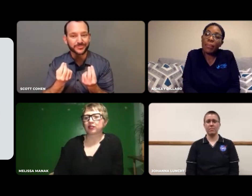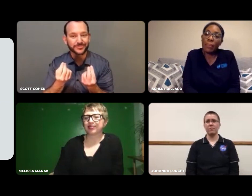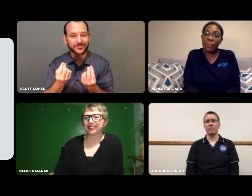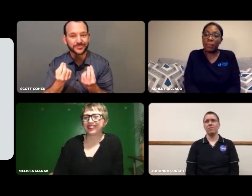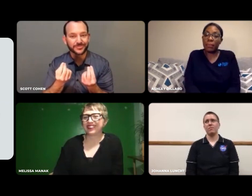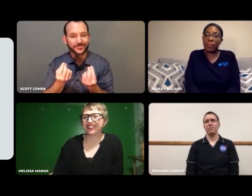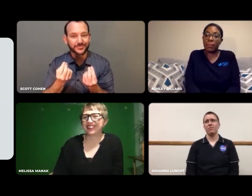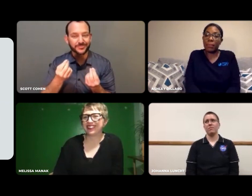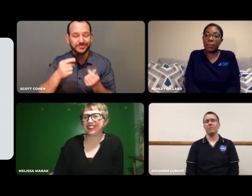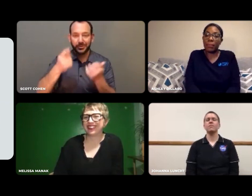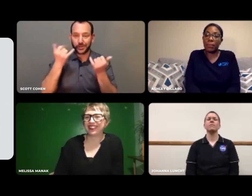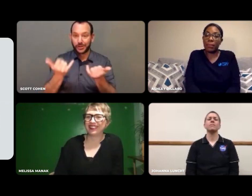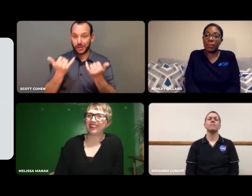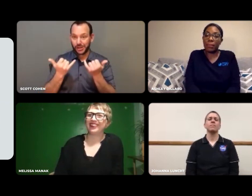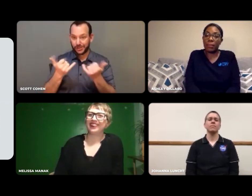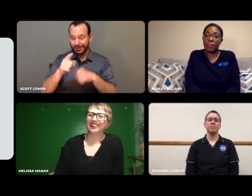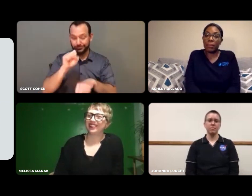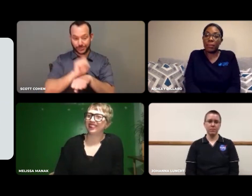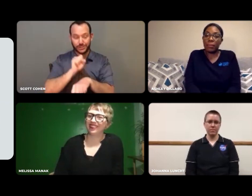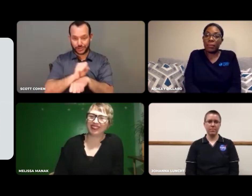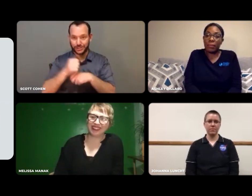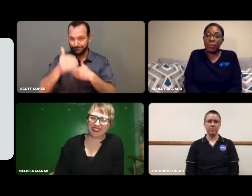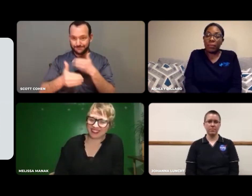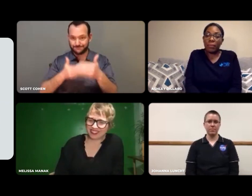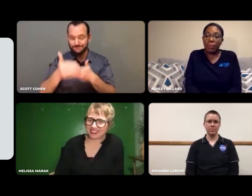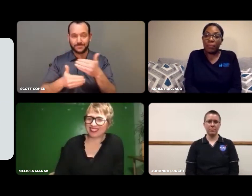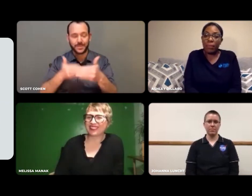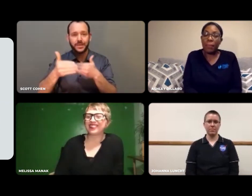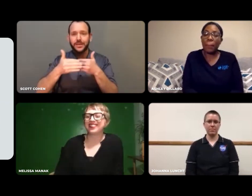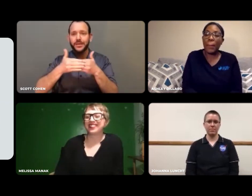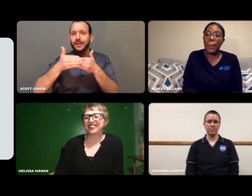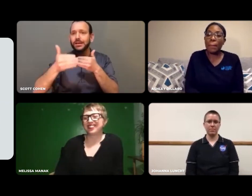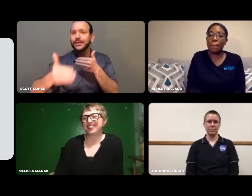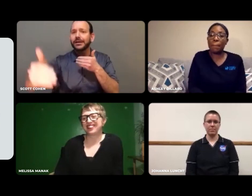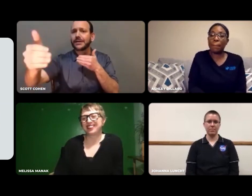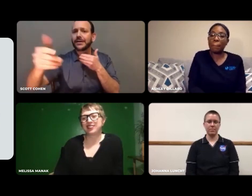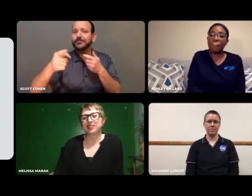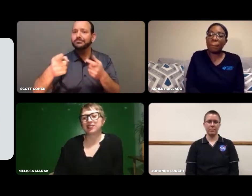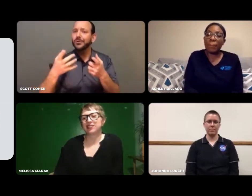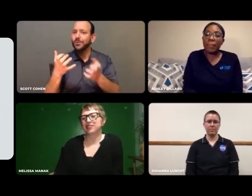You're making progress now.